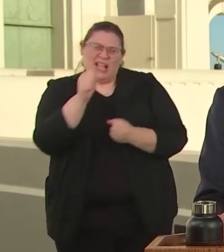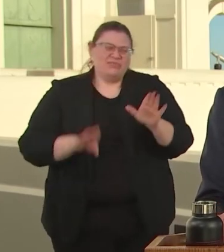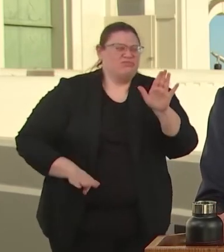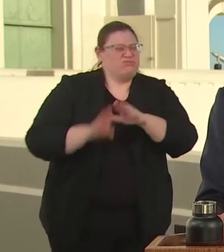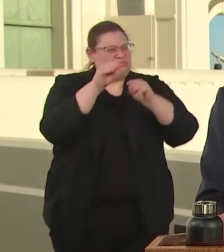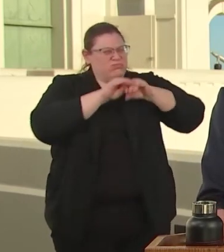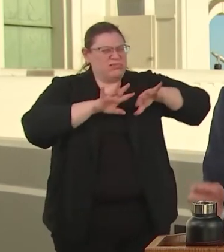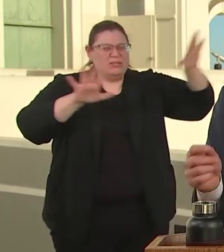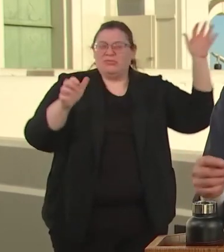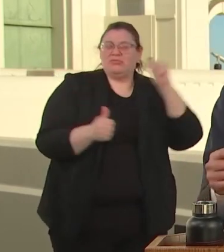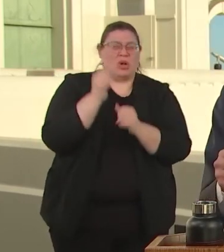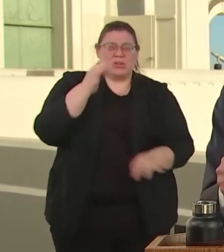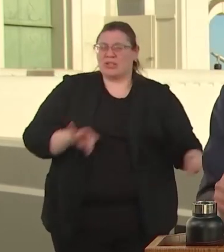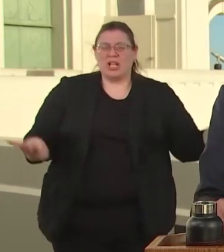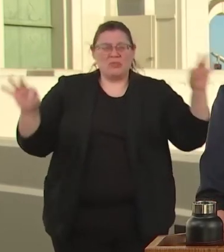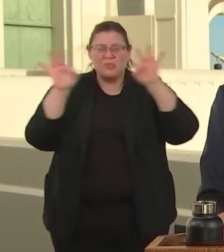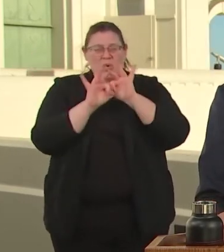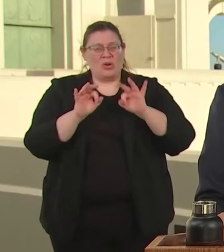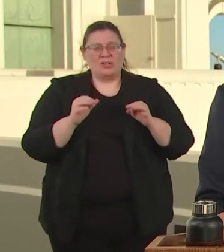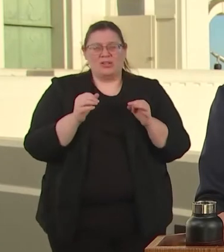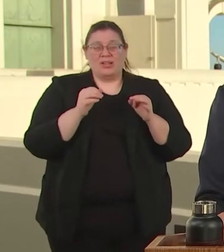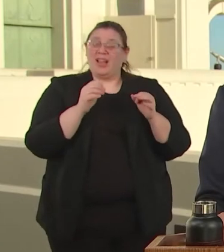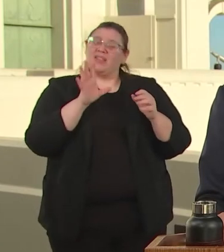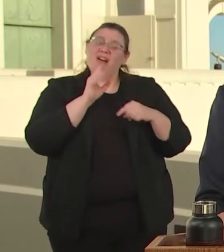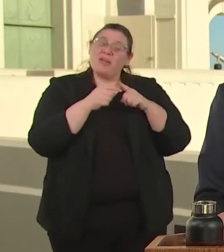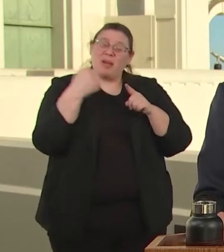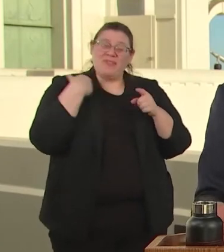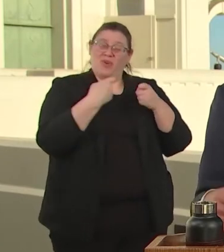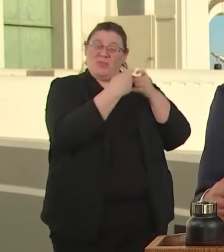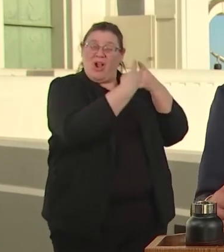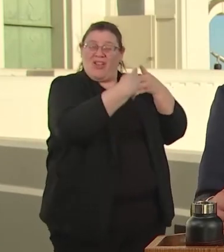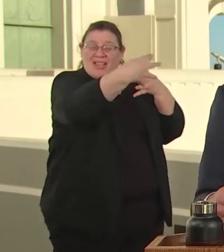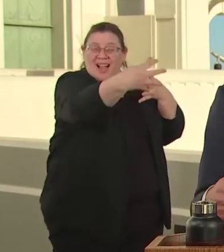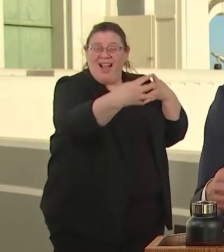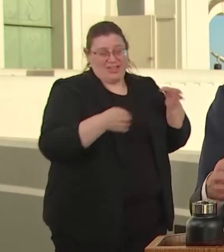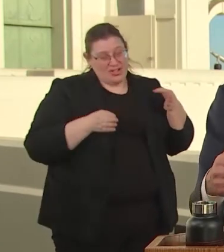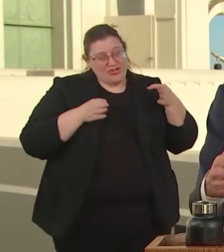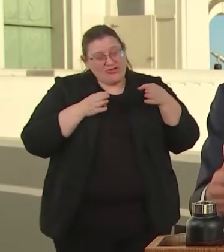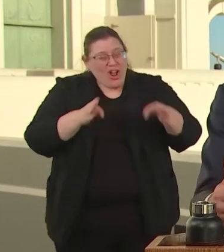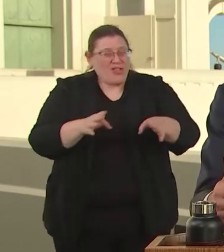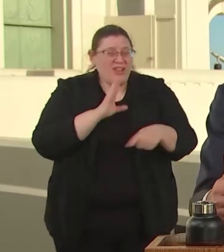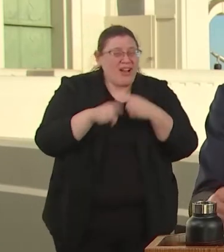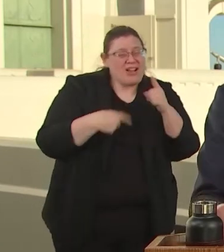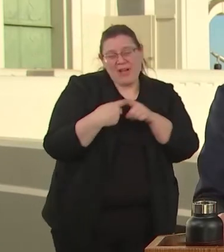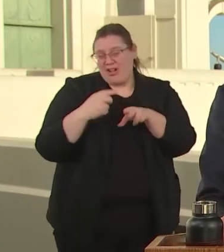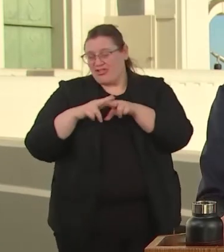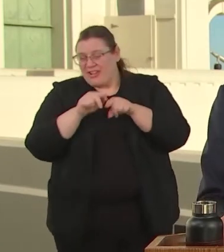POWER LINES LEAD. WHERE ROADS AND RAILS DELIVER US AT THE END OF THE DAY.